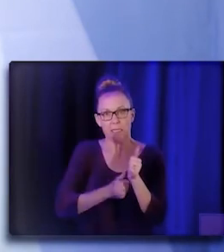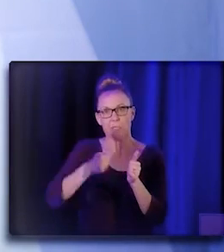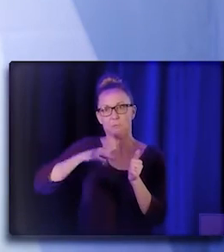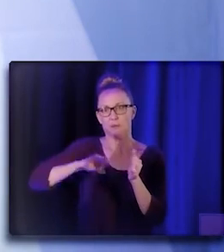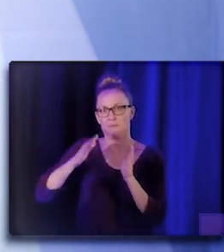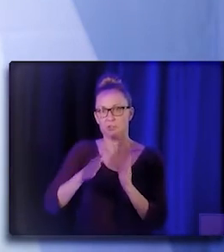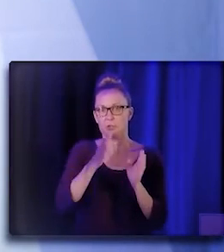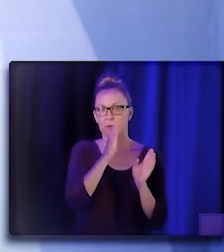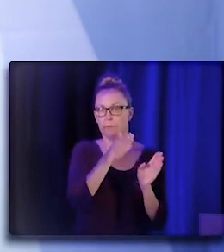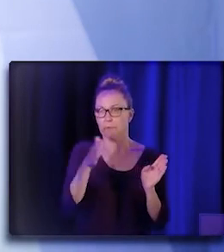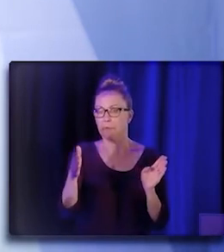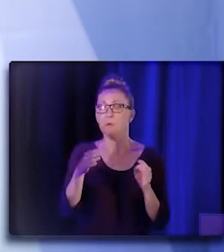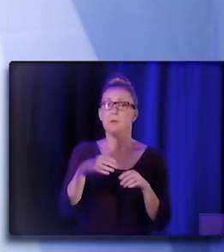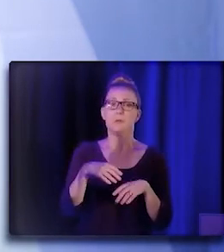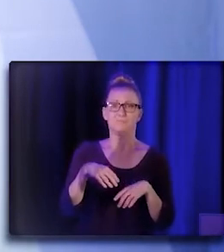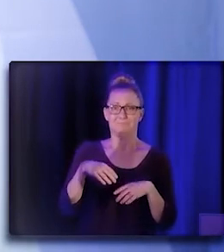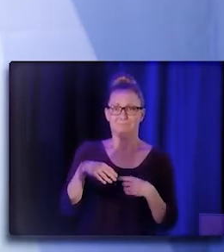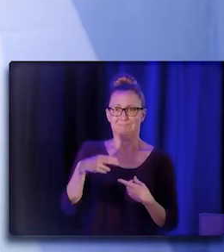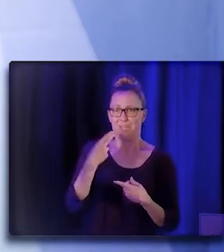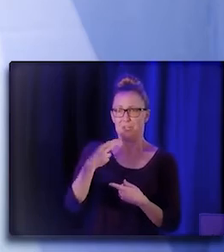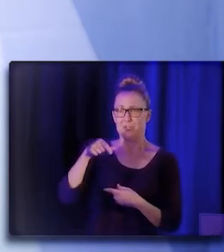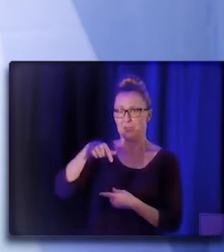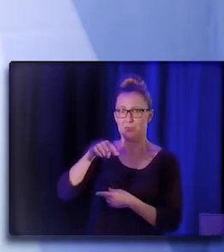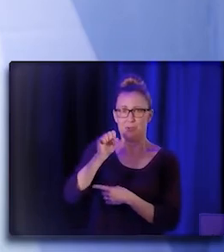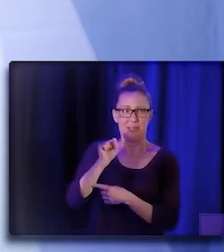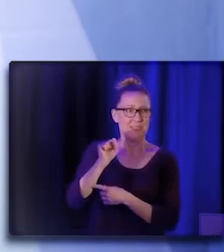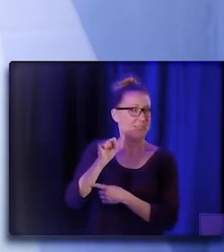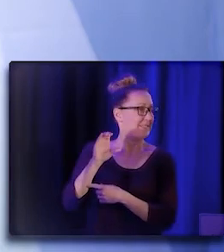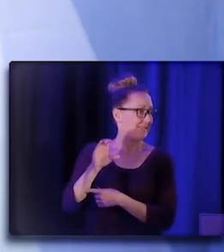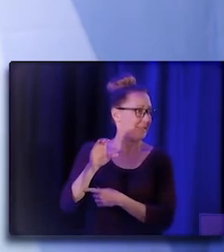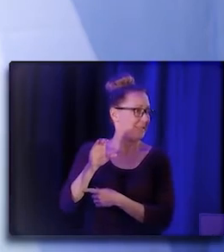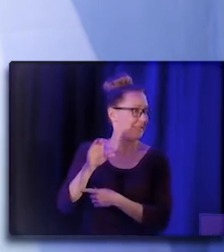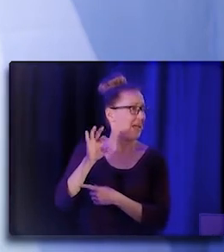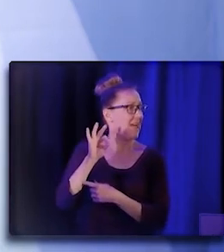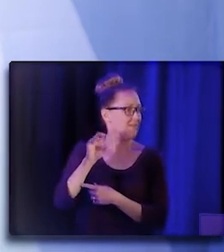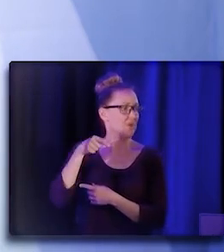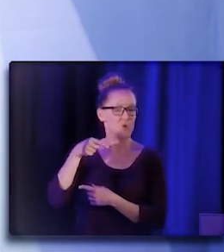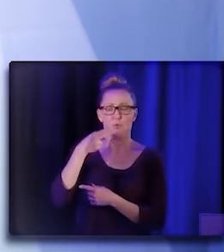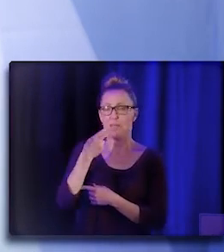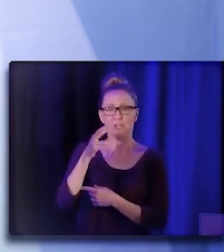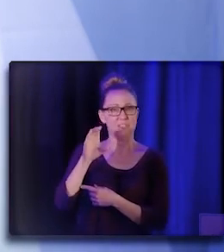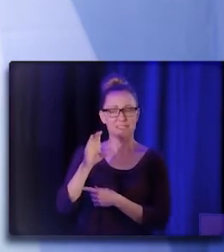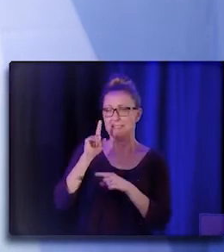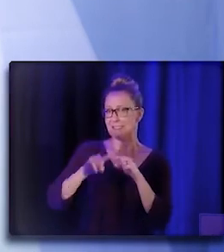You know, FQHCs cannot currently bill for this. And you know, you're not even building in, you know,